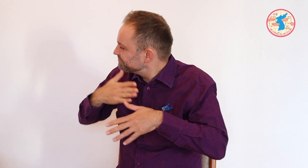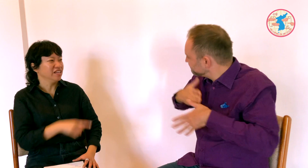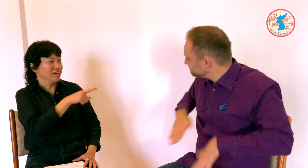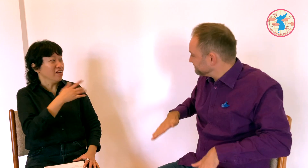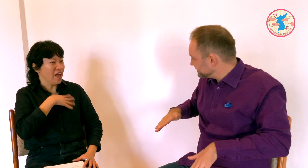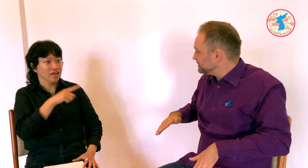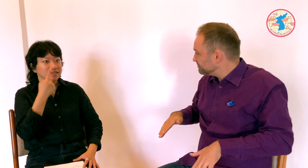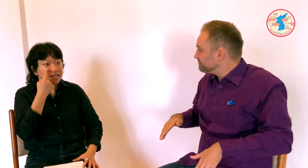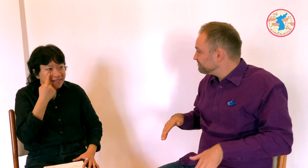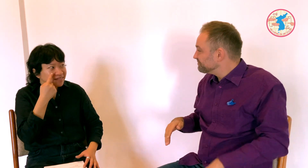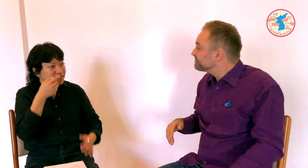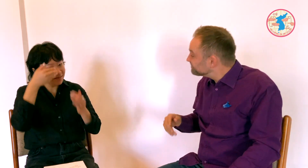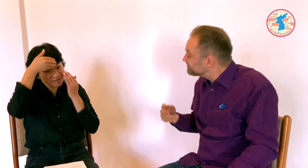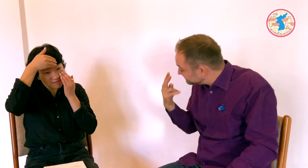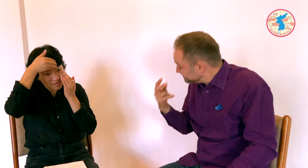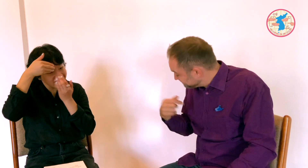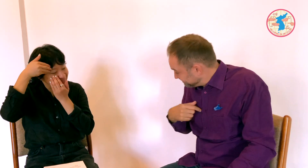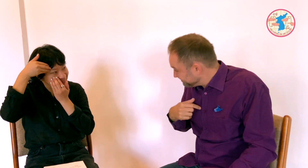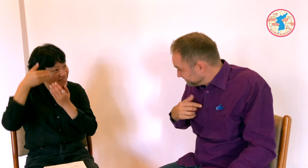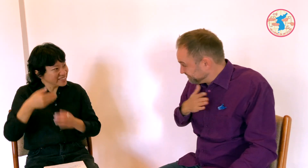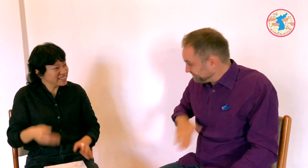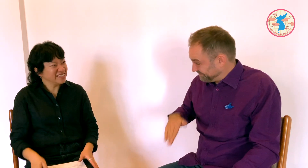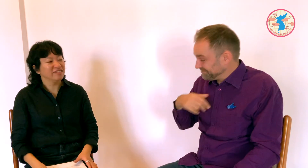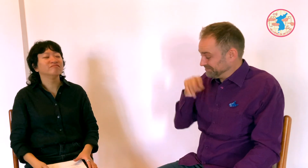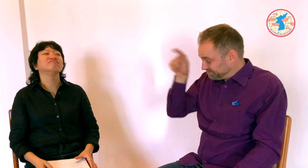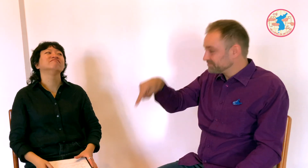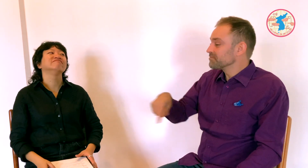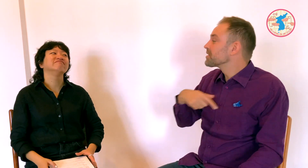Hyemi: You really wanted to see with your eyes? Robert: Yes, exactly.